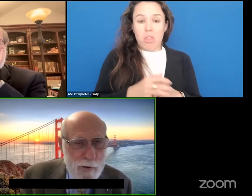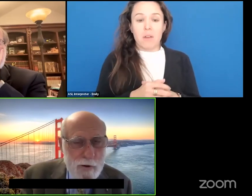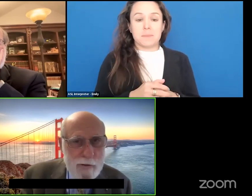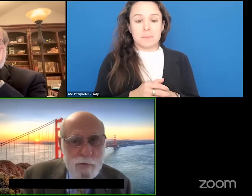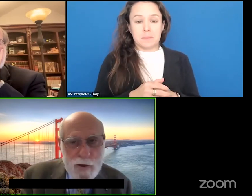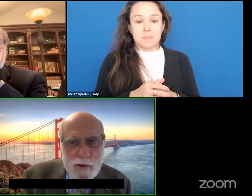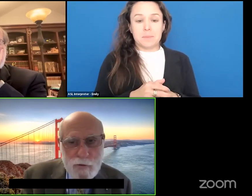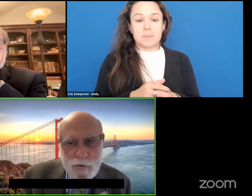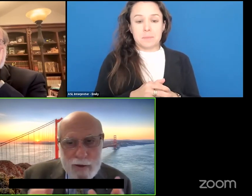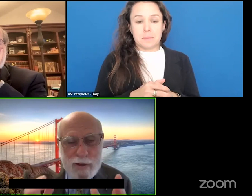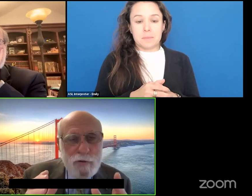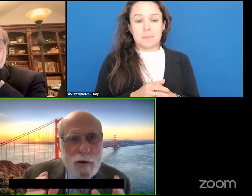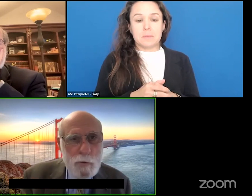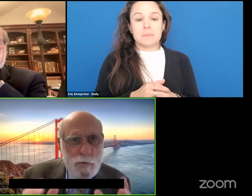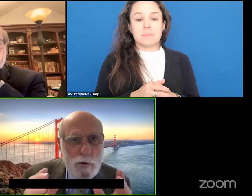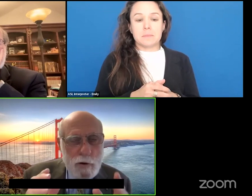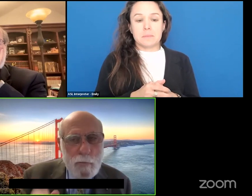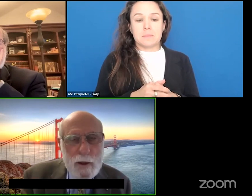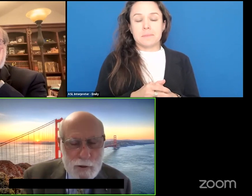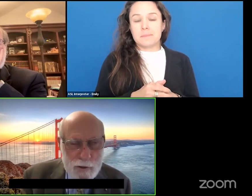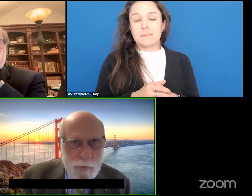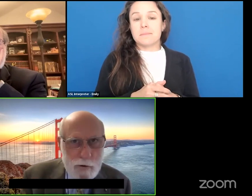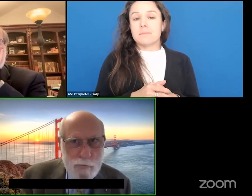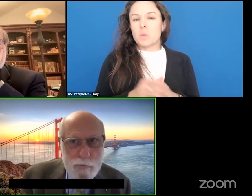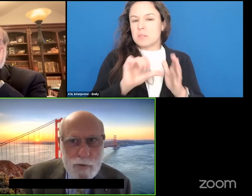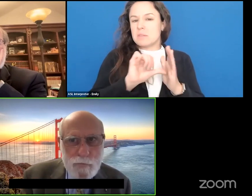I want to emphasize is that examples are amazingly powerful.